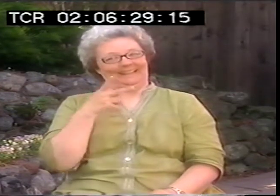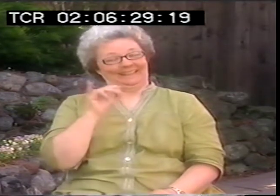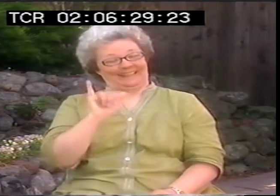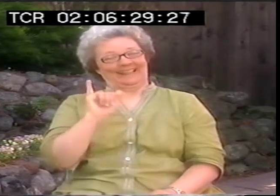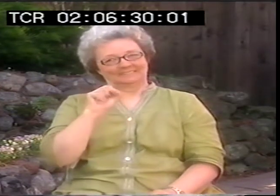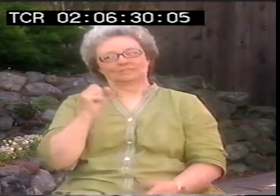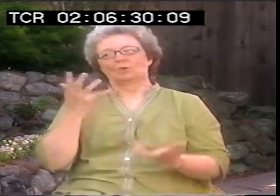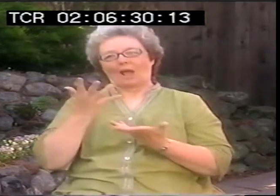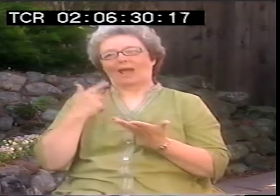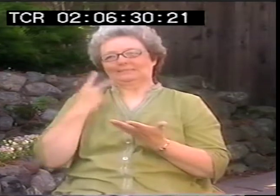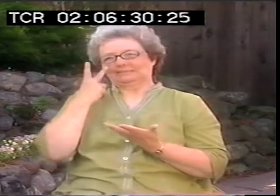Yeah, that.